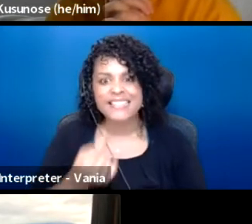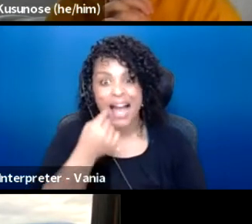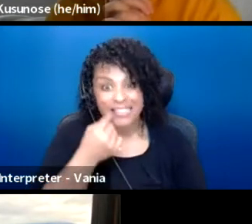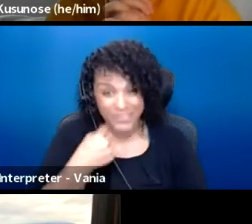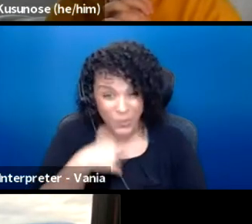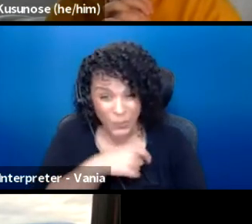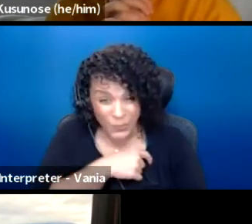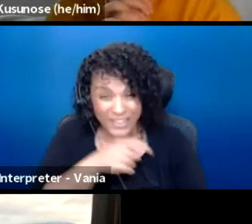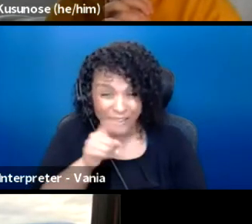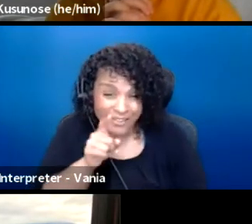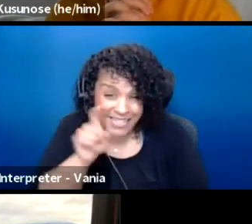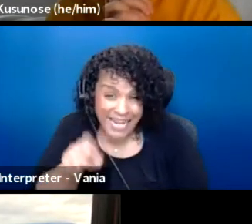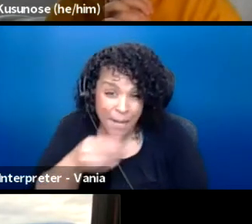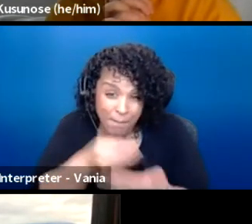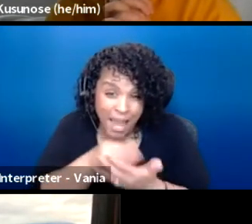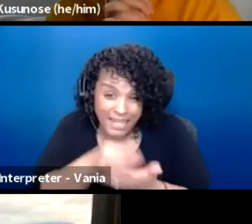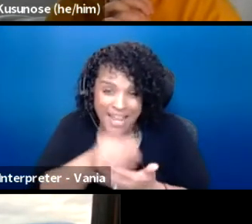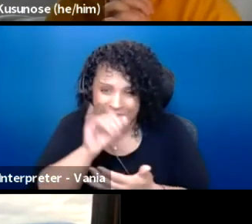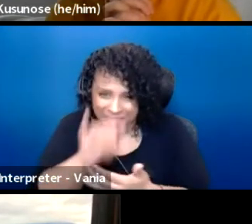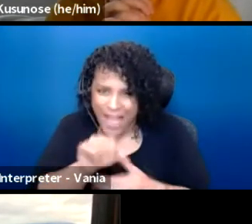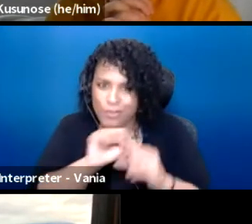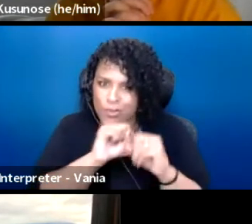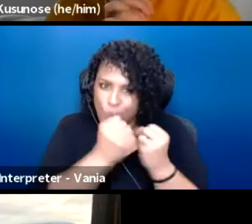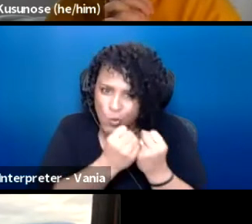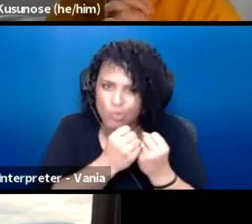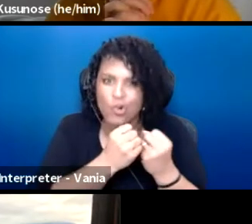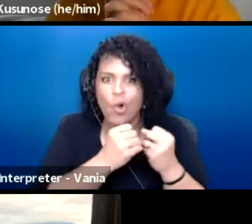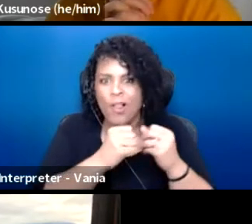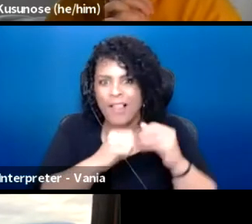What else is social construct? That money is social construct also.